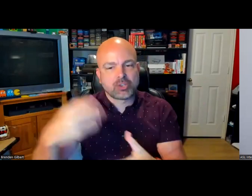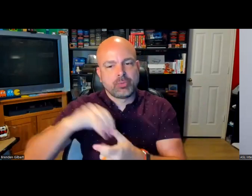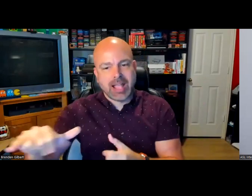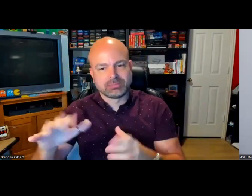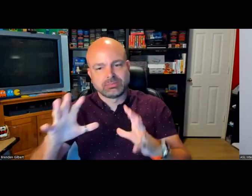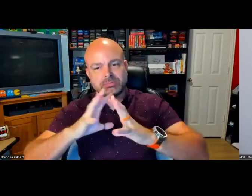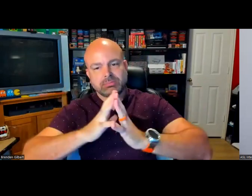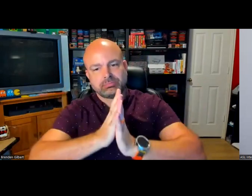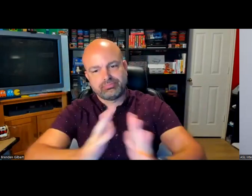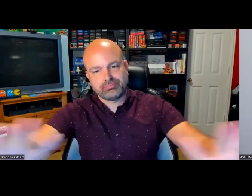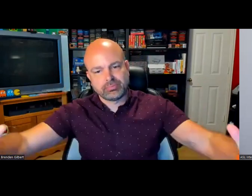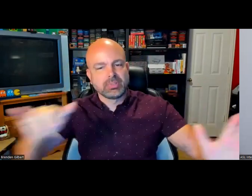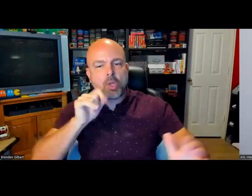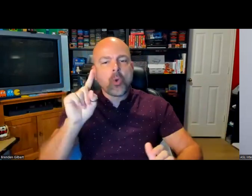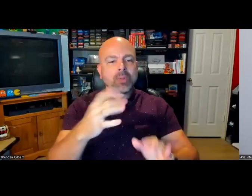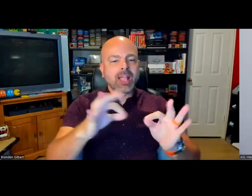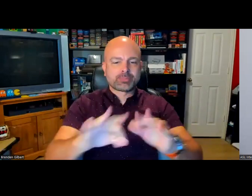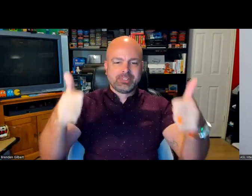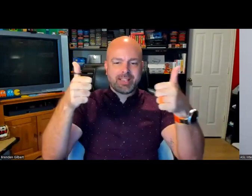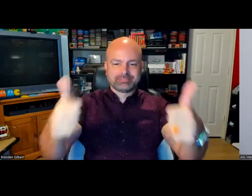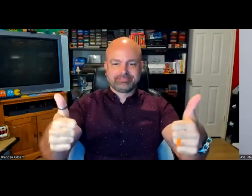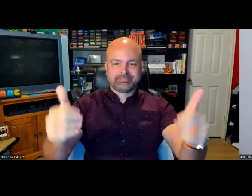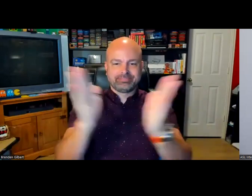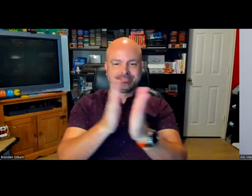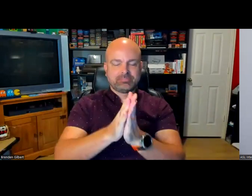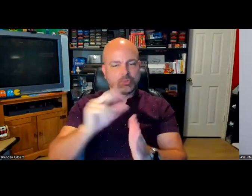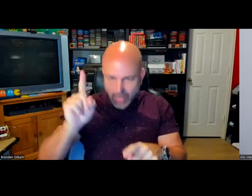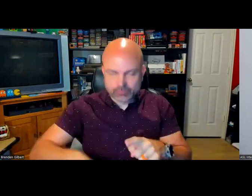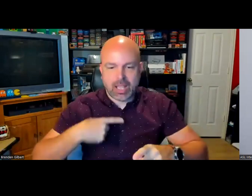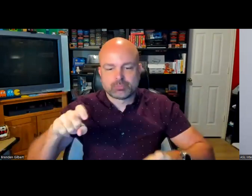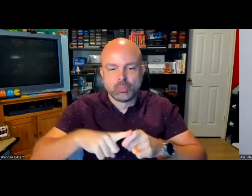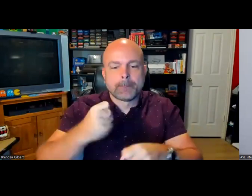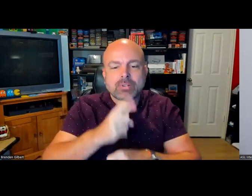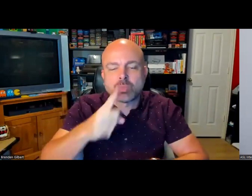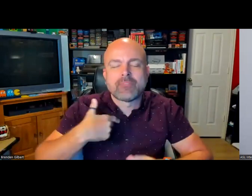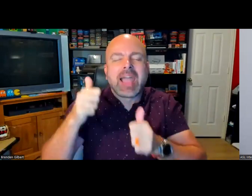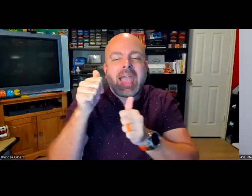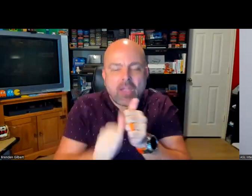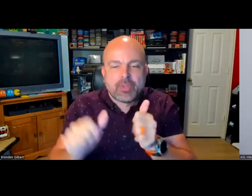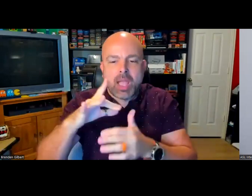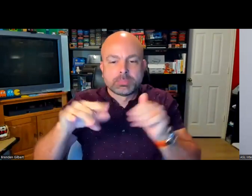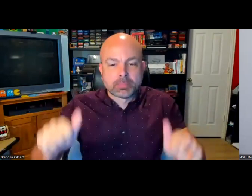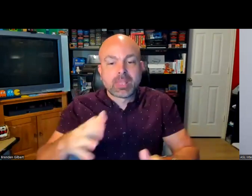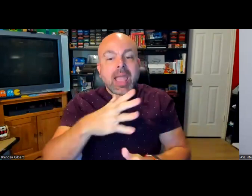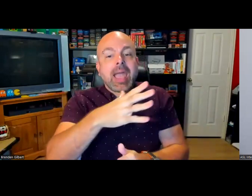who is neurodivergent. These are all things that have to be included. Just because you put captions there doesn't mean it's